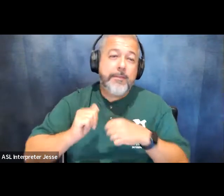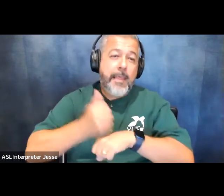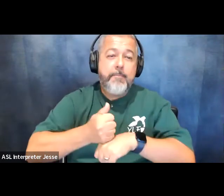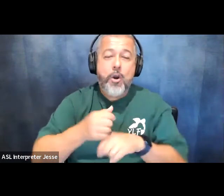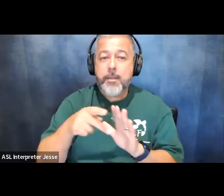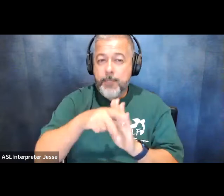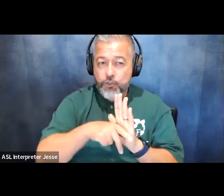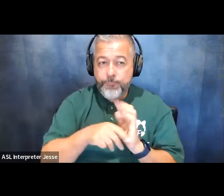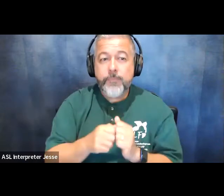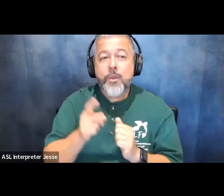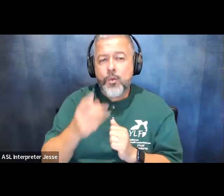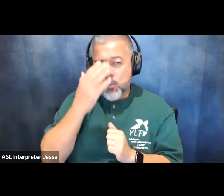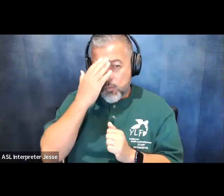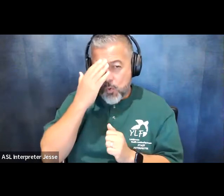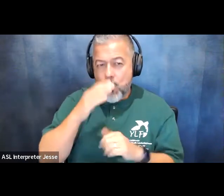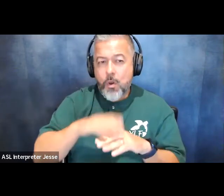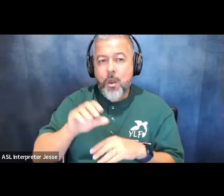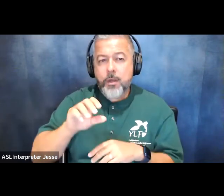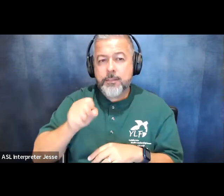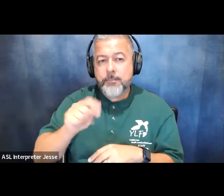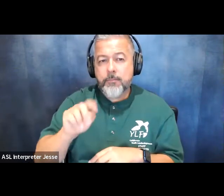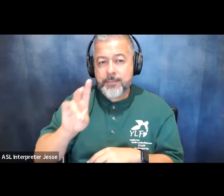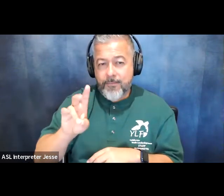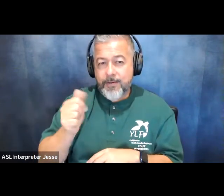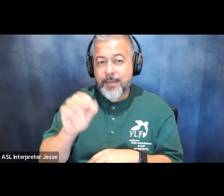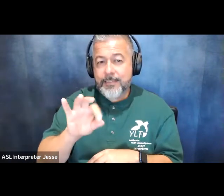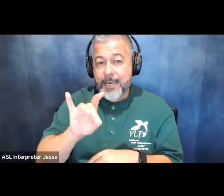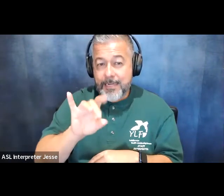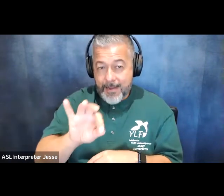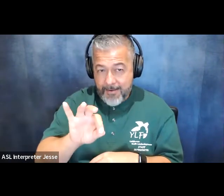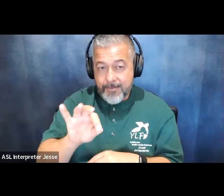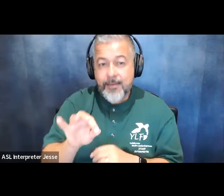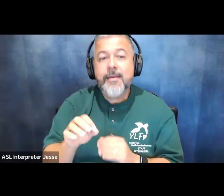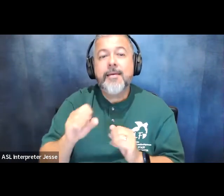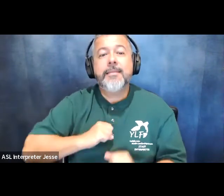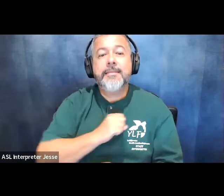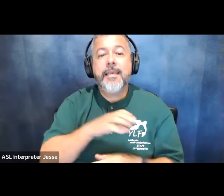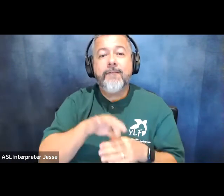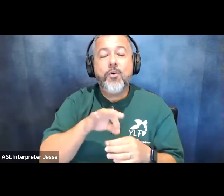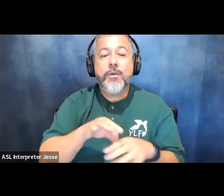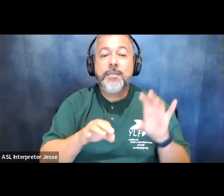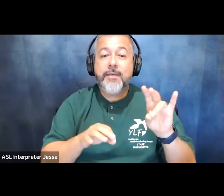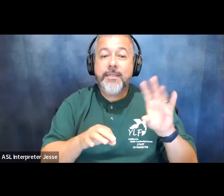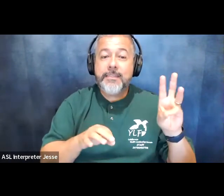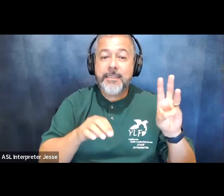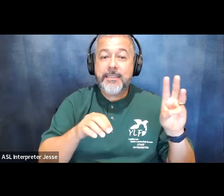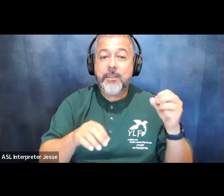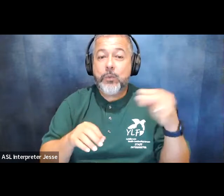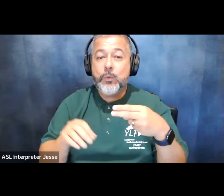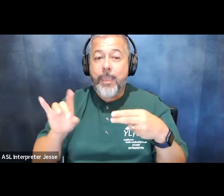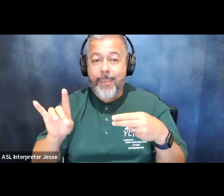as you may know on september 7th 1989 the senate voted 76 to 8 in favor of the ada